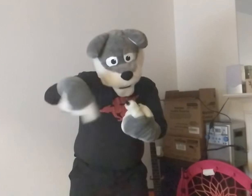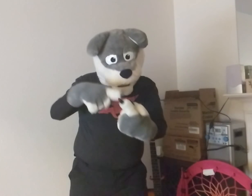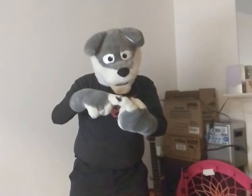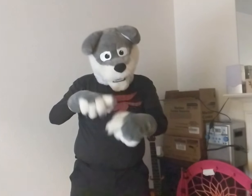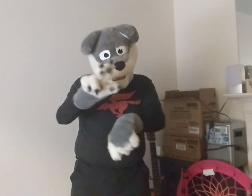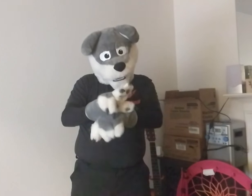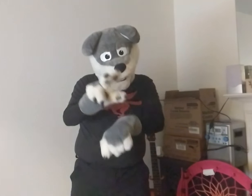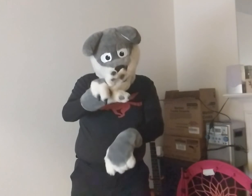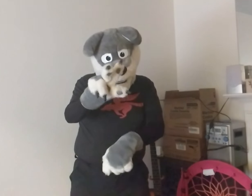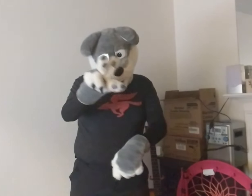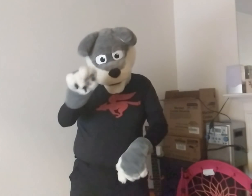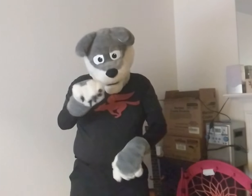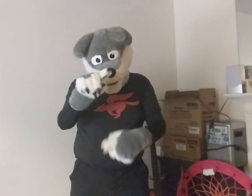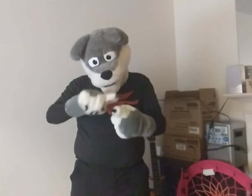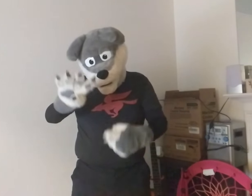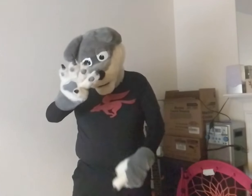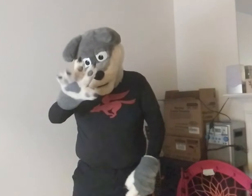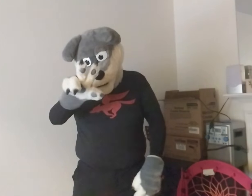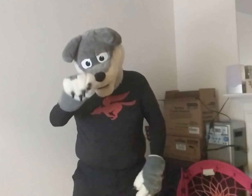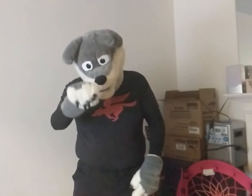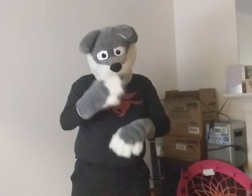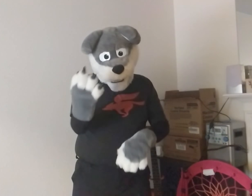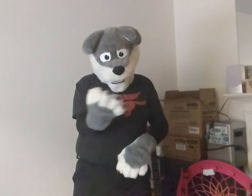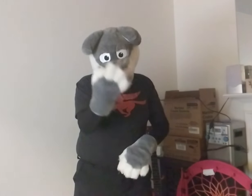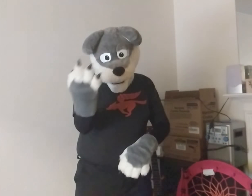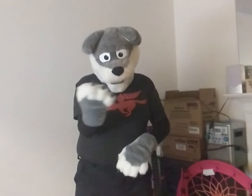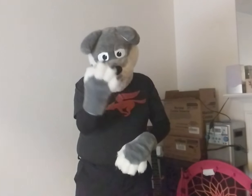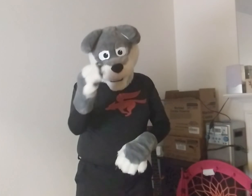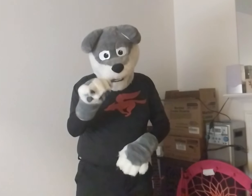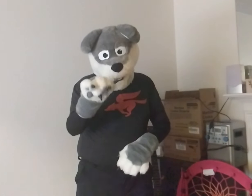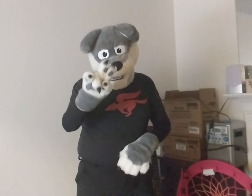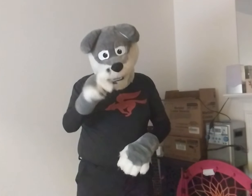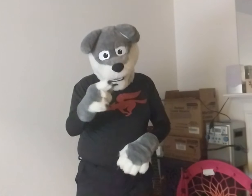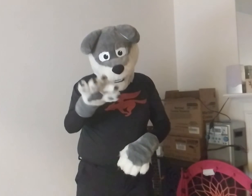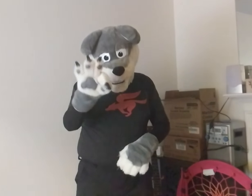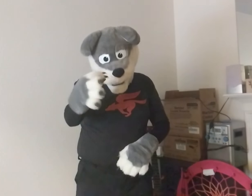When? IT's at 3:30pm-4:30pm on November 9th, Friday!